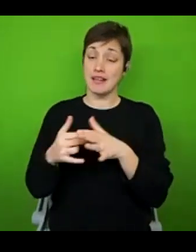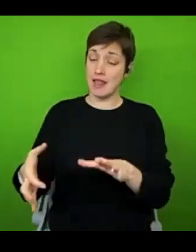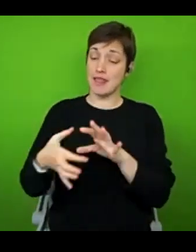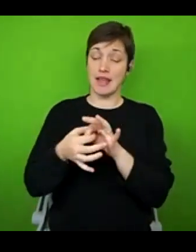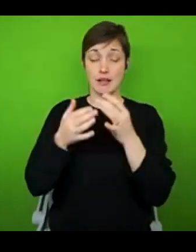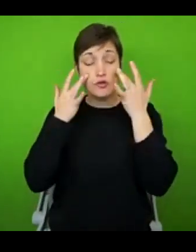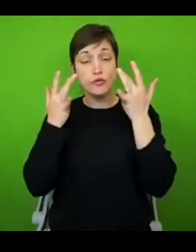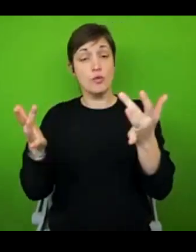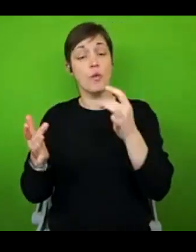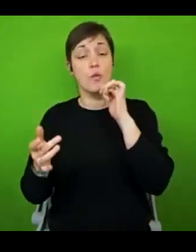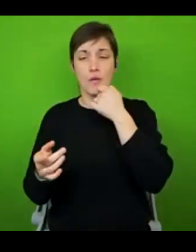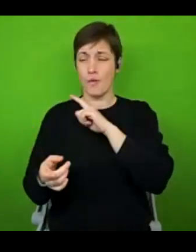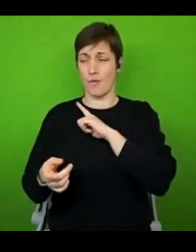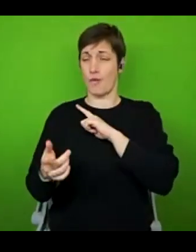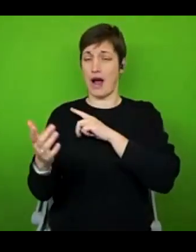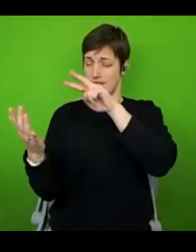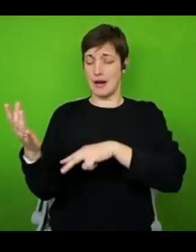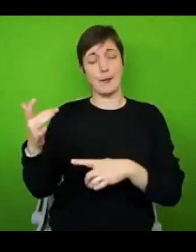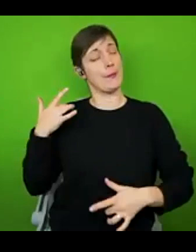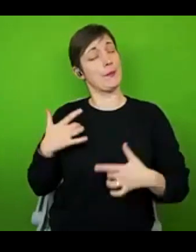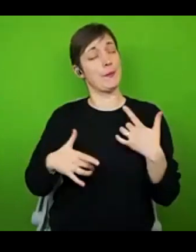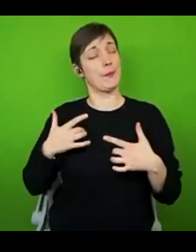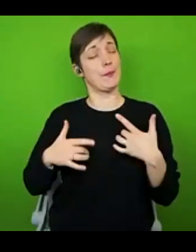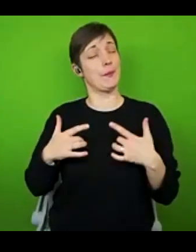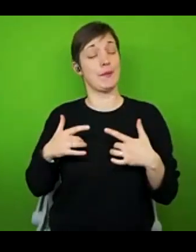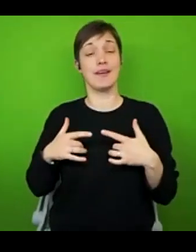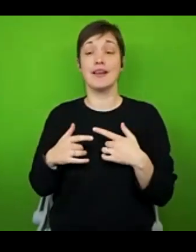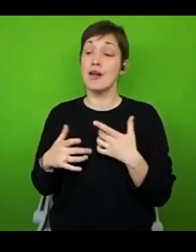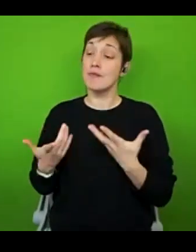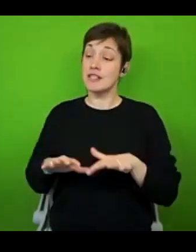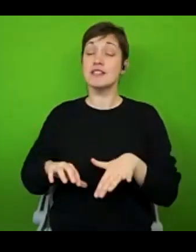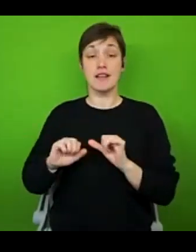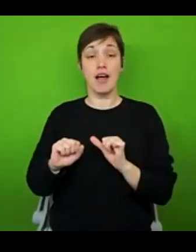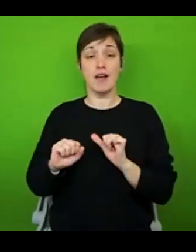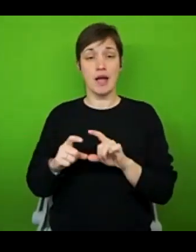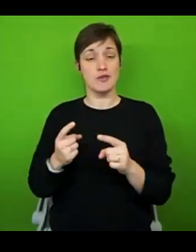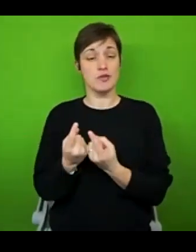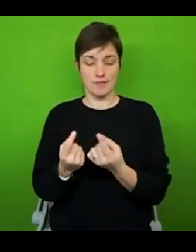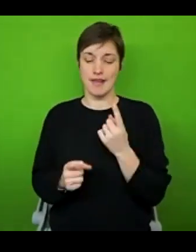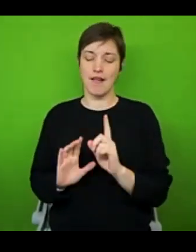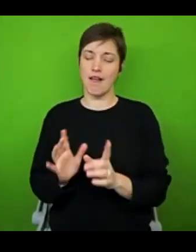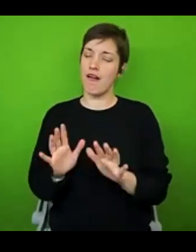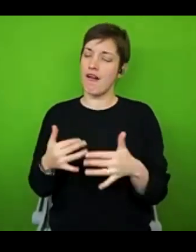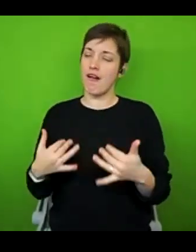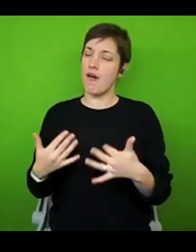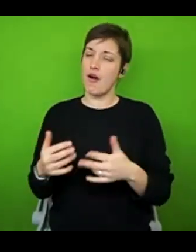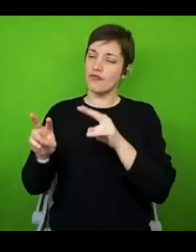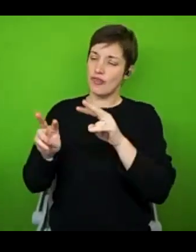interesting read. But the one I want to share to start off with is something that has stayed with me ever since I read it and they found